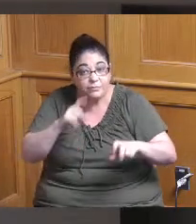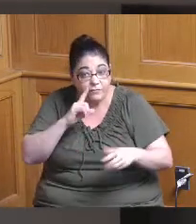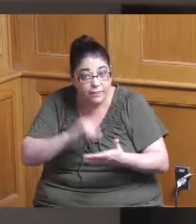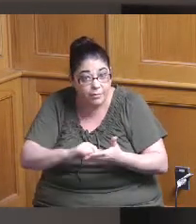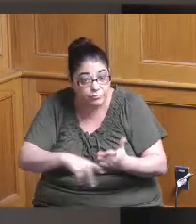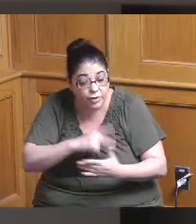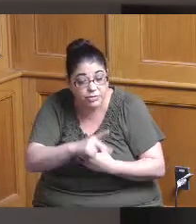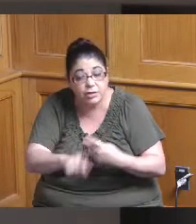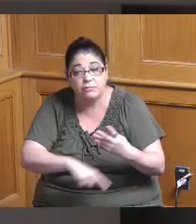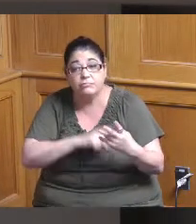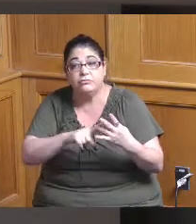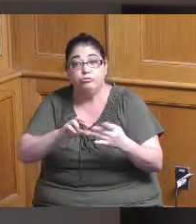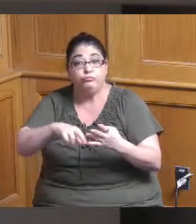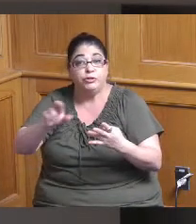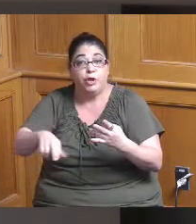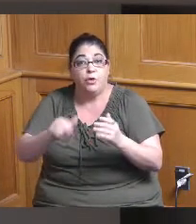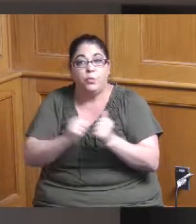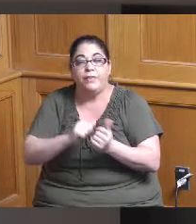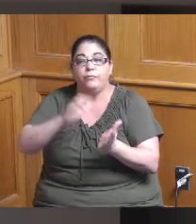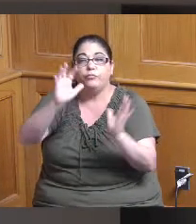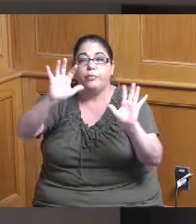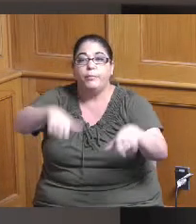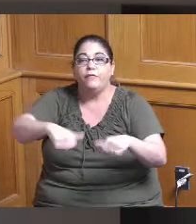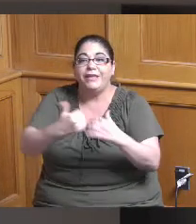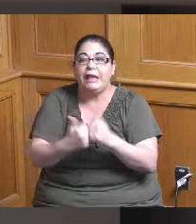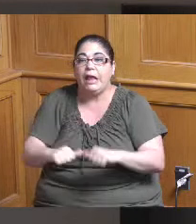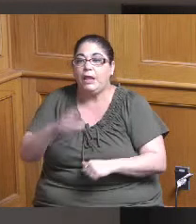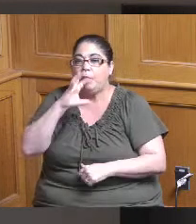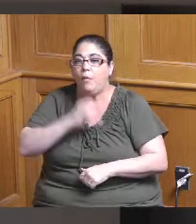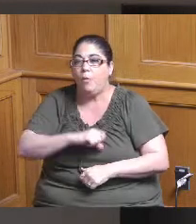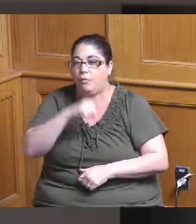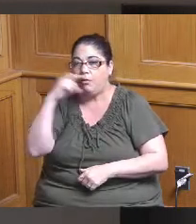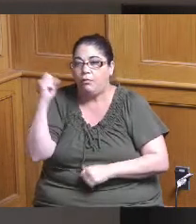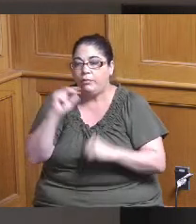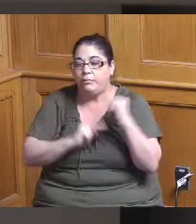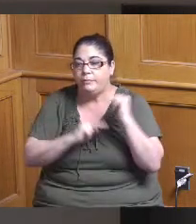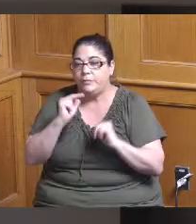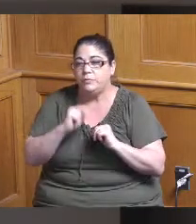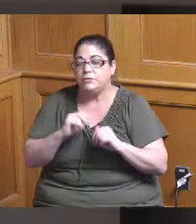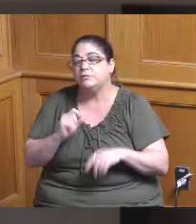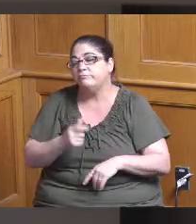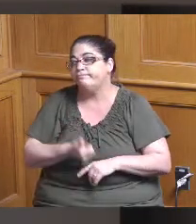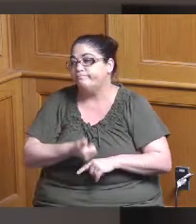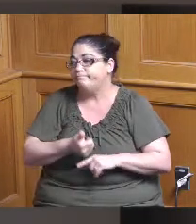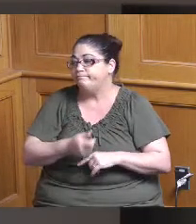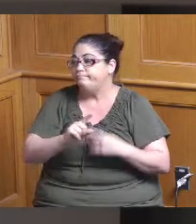project resulted in the removal of any blight or nuisance and for project need like I said before